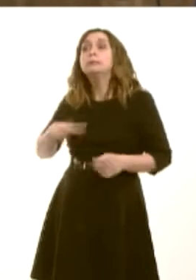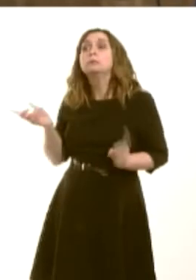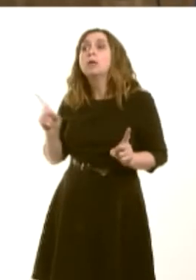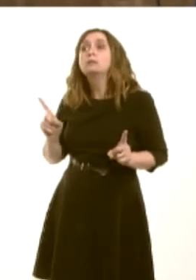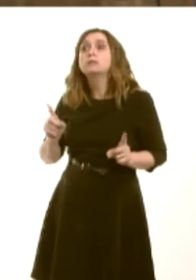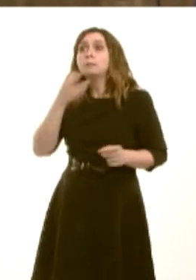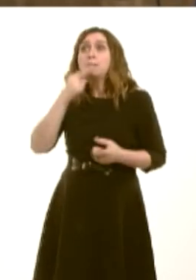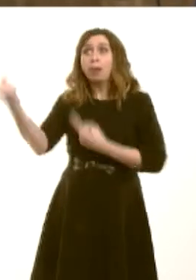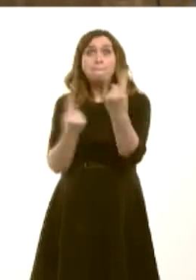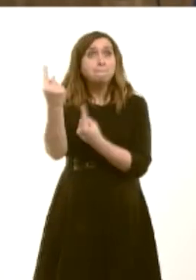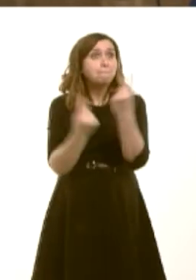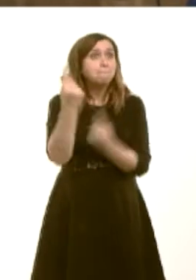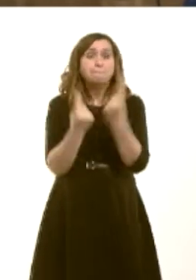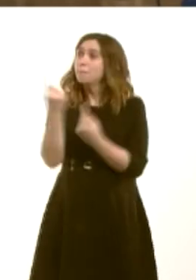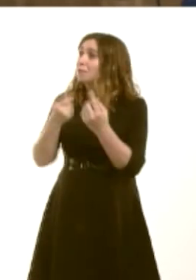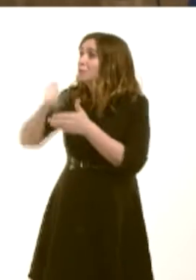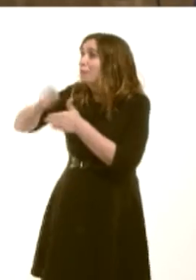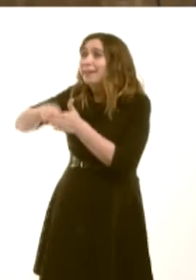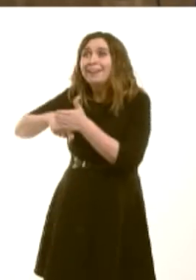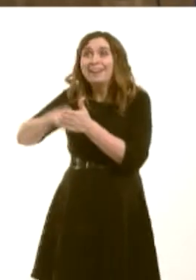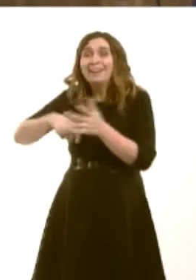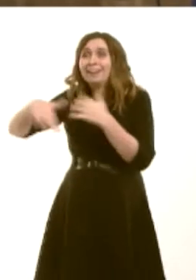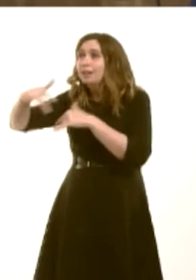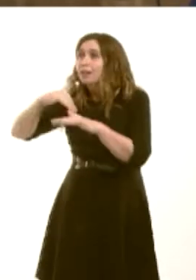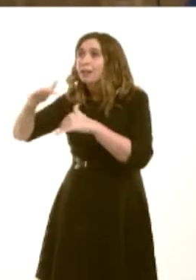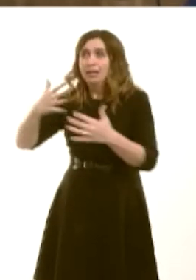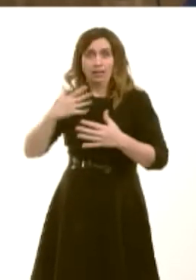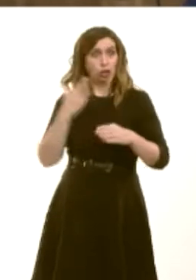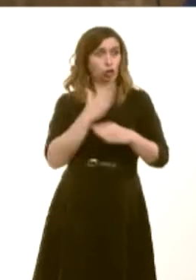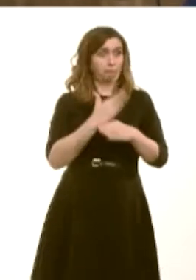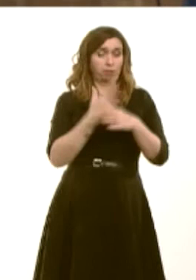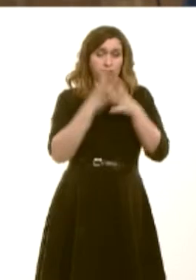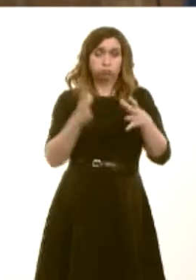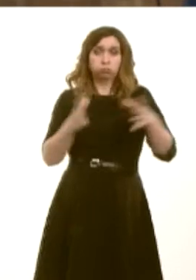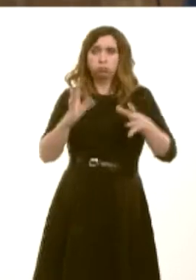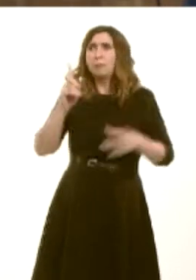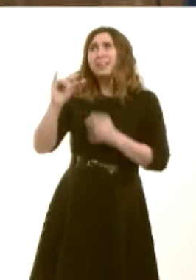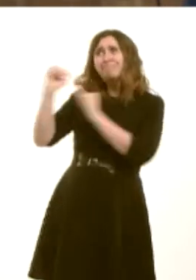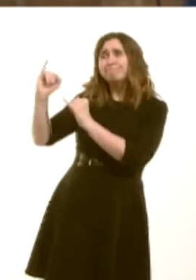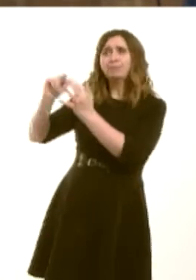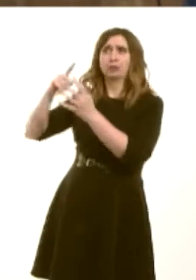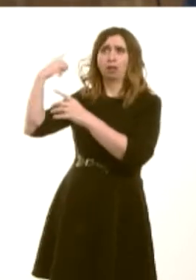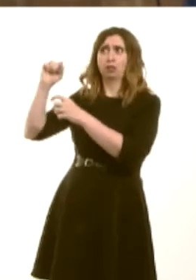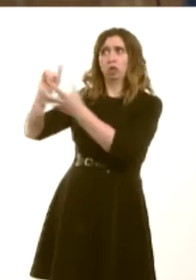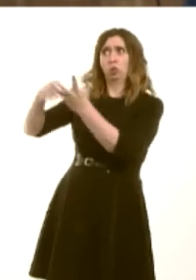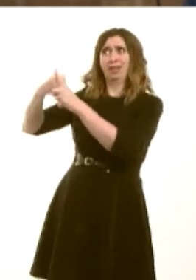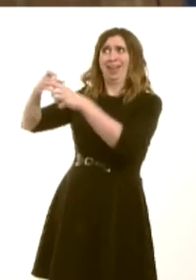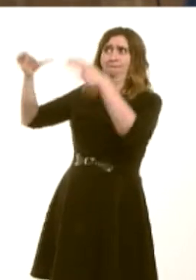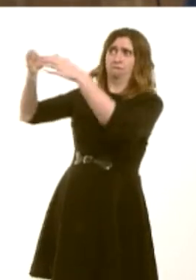we have done what we can to bring investment into Wales and to create jobs; we need the UK Government to do its part. The reason why so many shops are struggling is because of